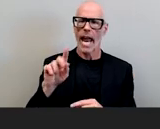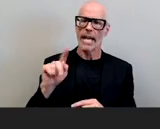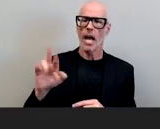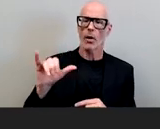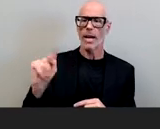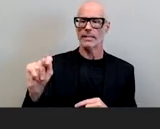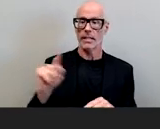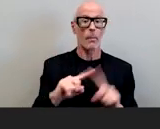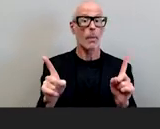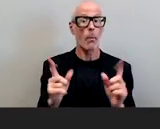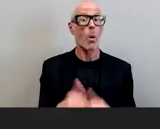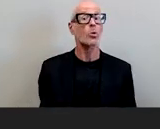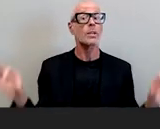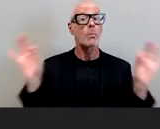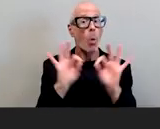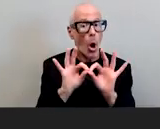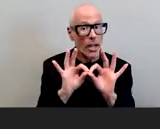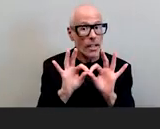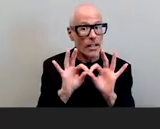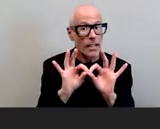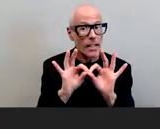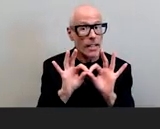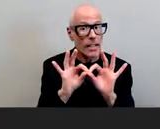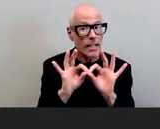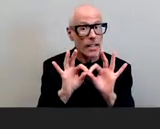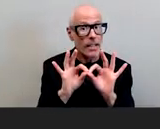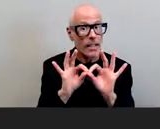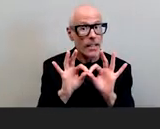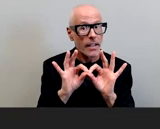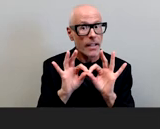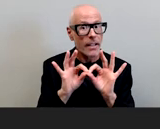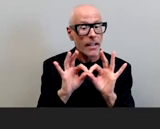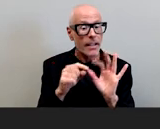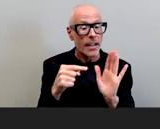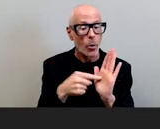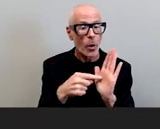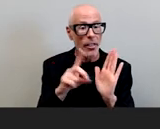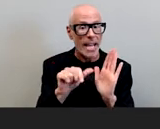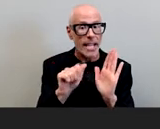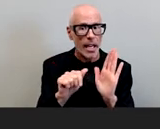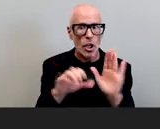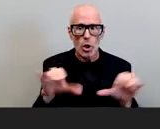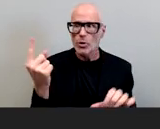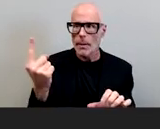importantly you got to then do something with the data it's not enough to simply assess the climate